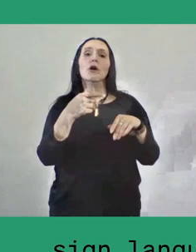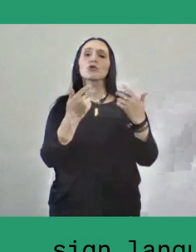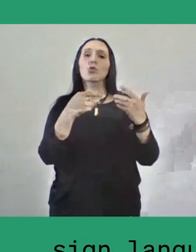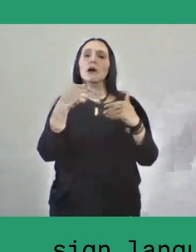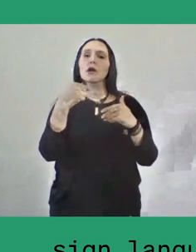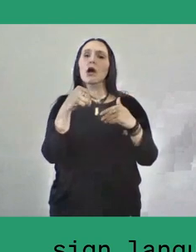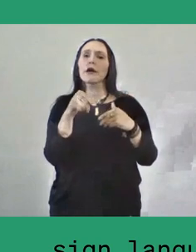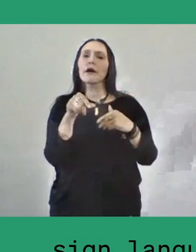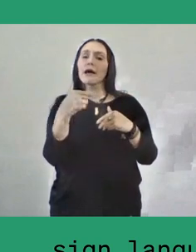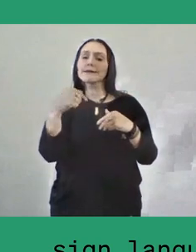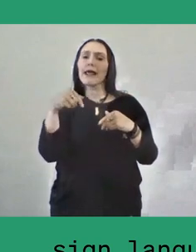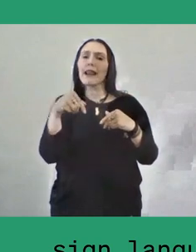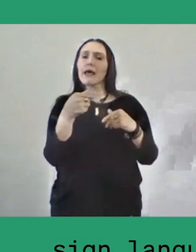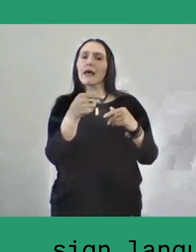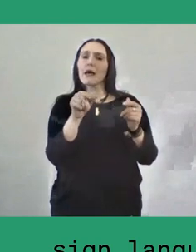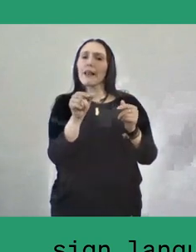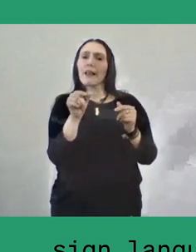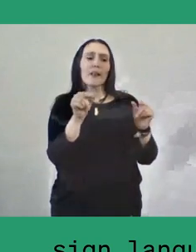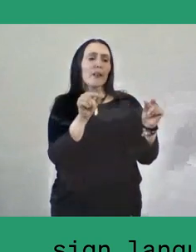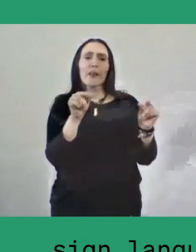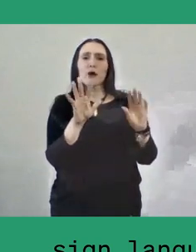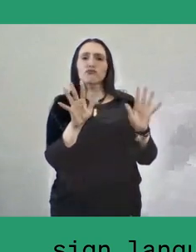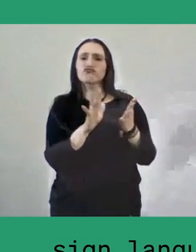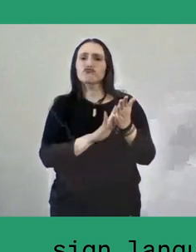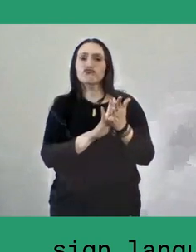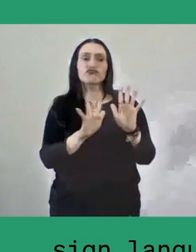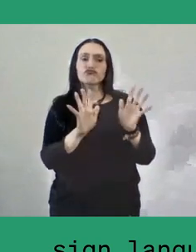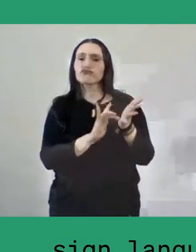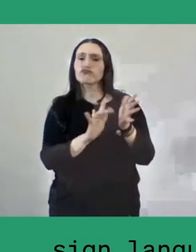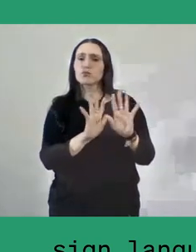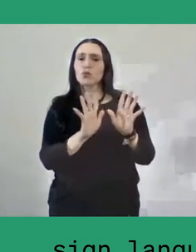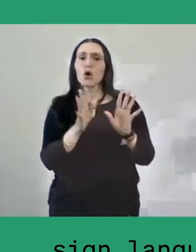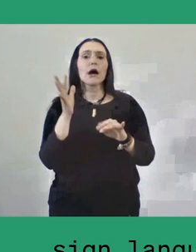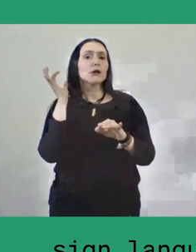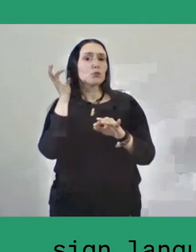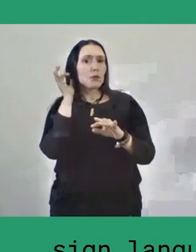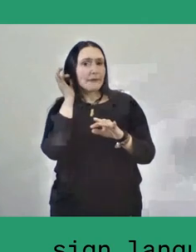Also in the organisation there is participation of women and children.